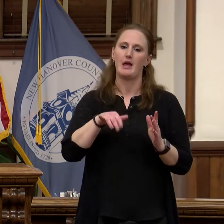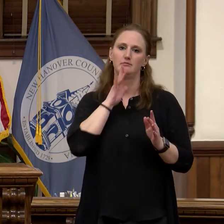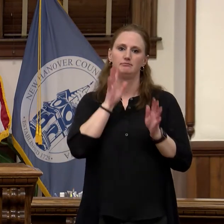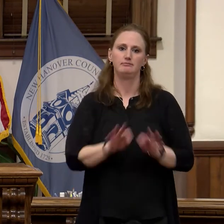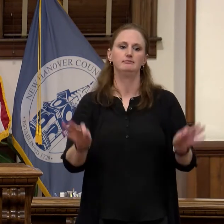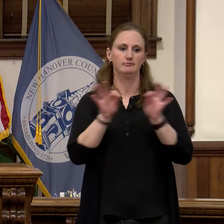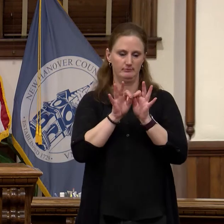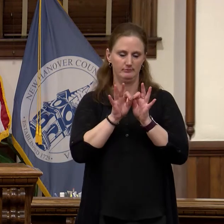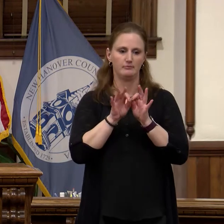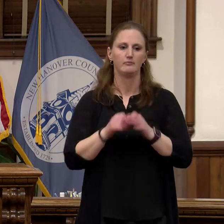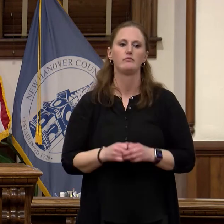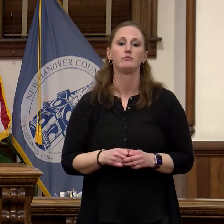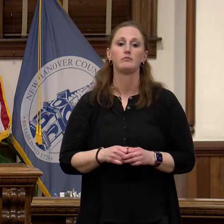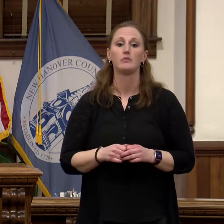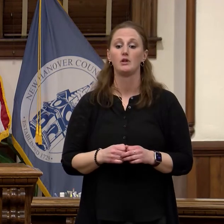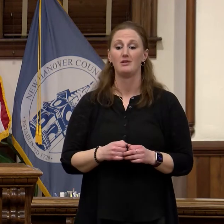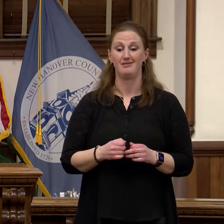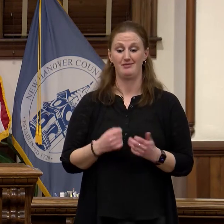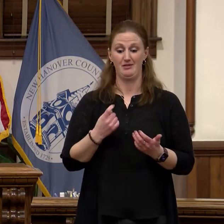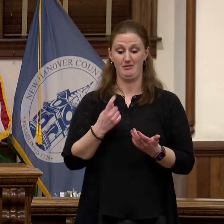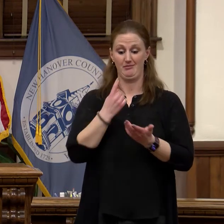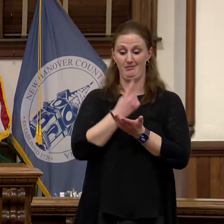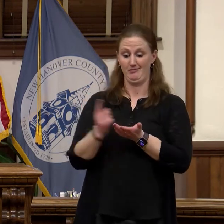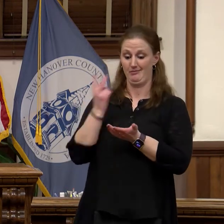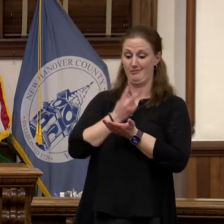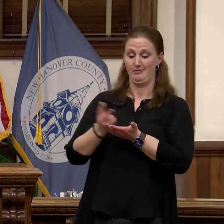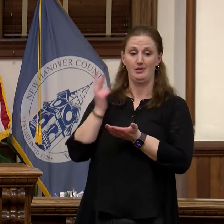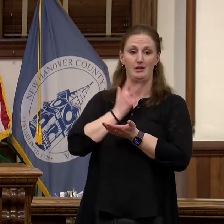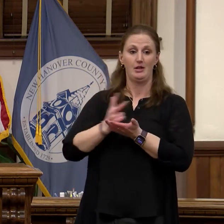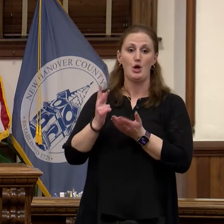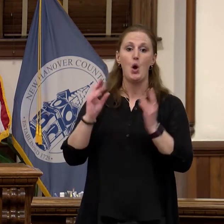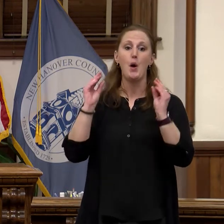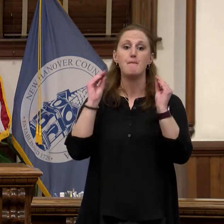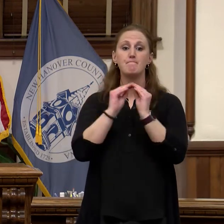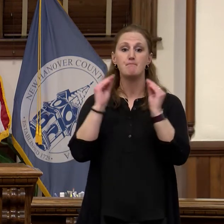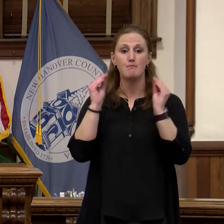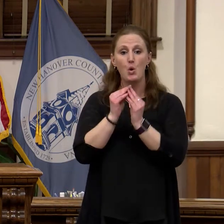The past few weeks of additional emergency funding requests led to board